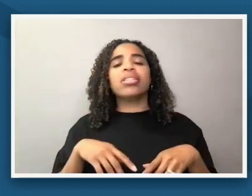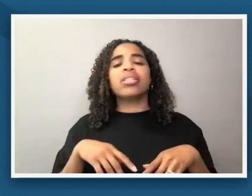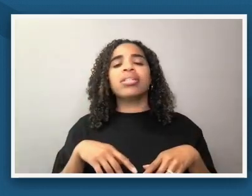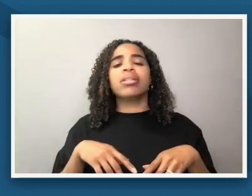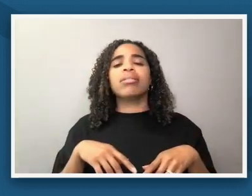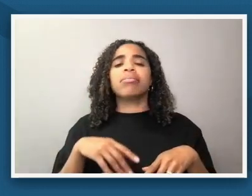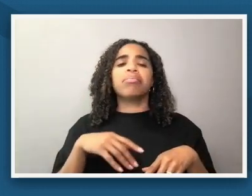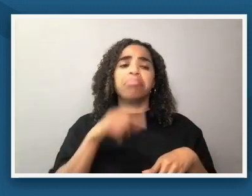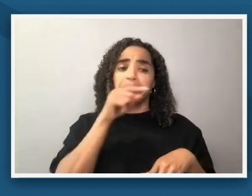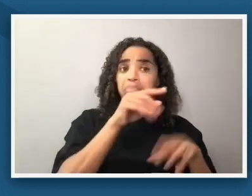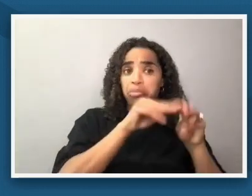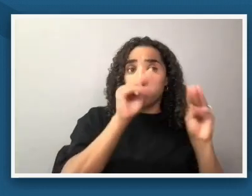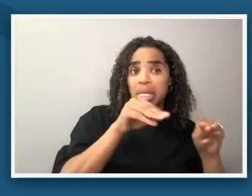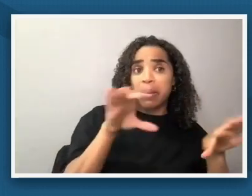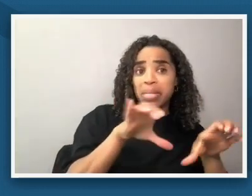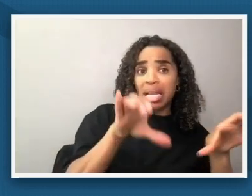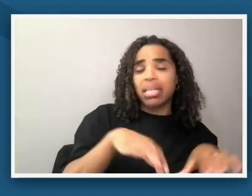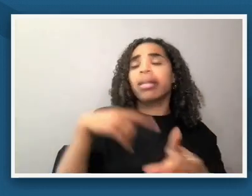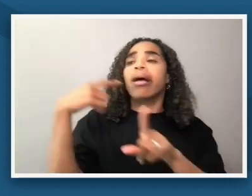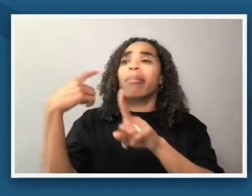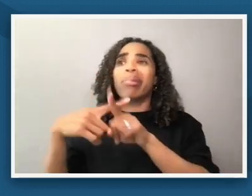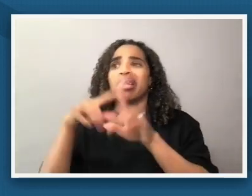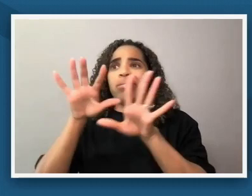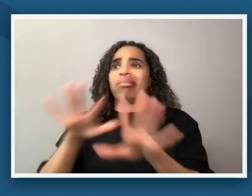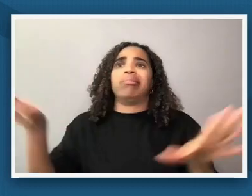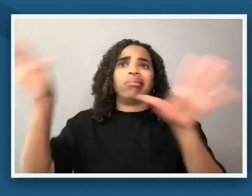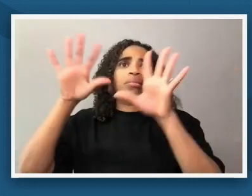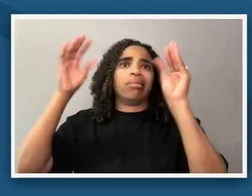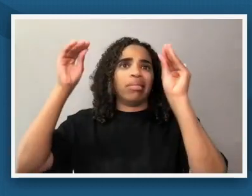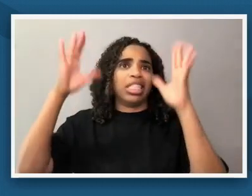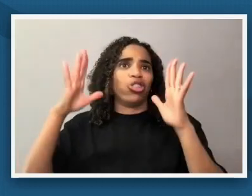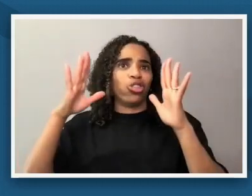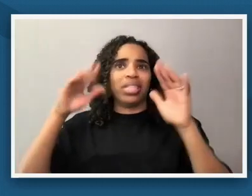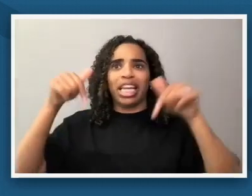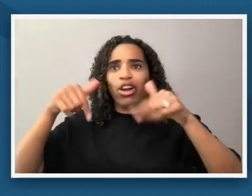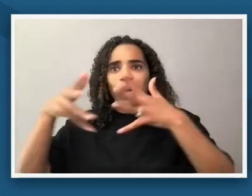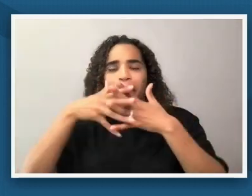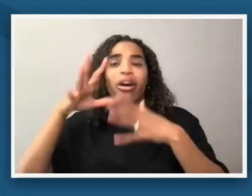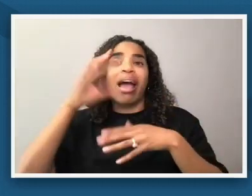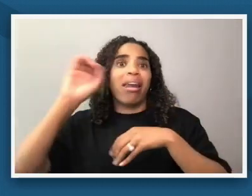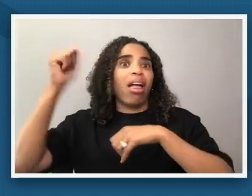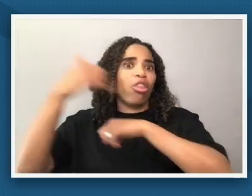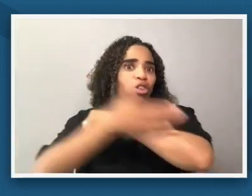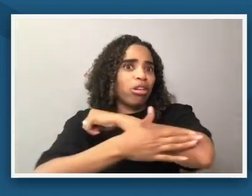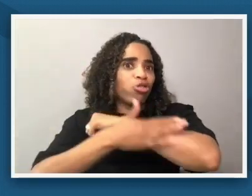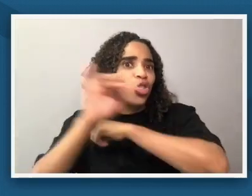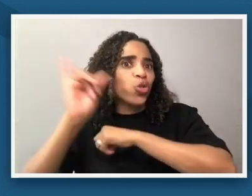talking with educators across the nation and the world is like finding local